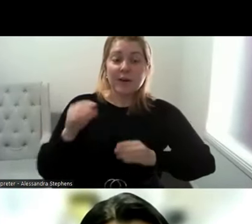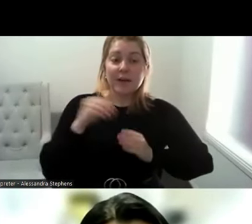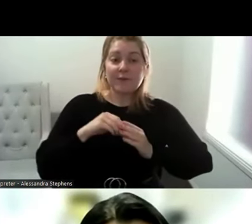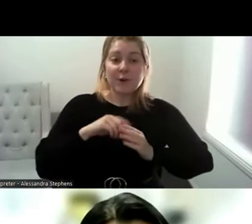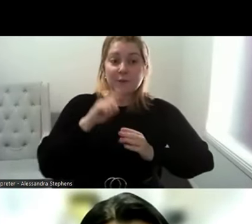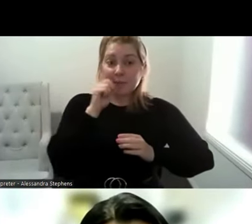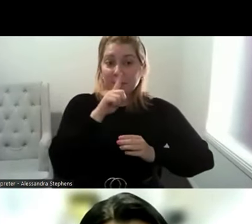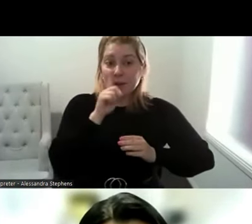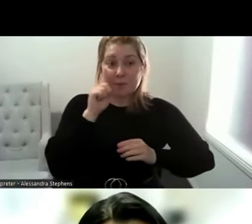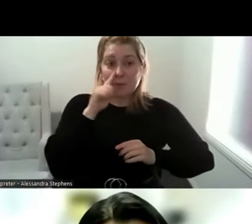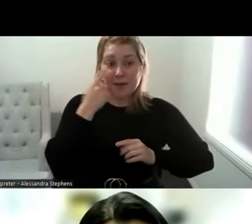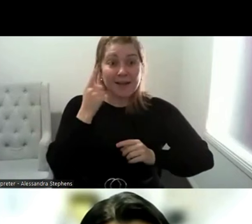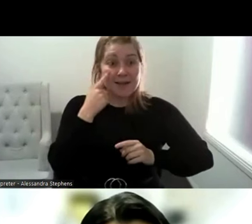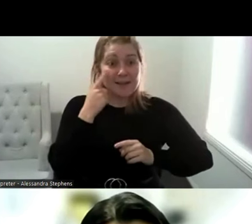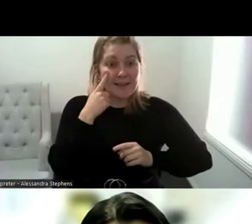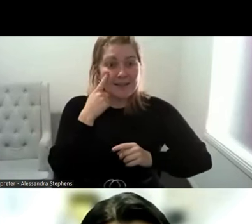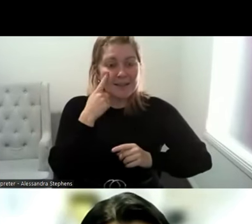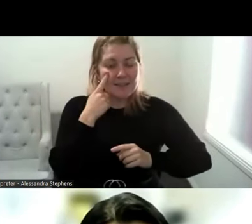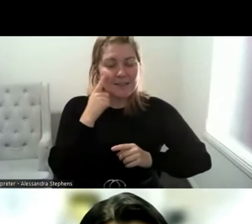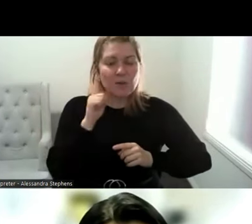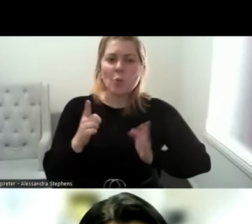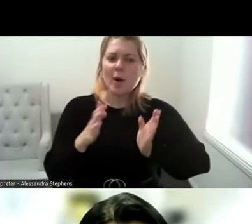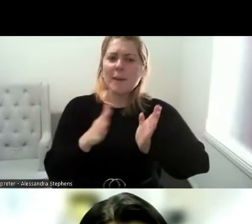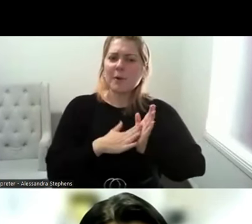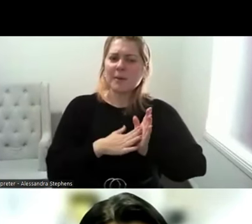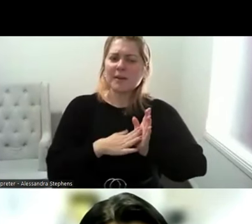I think we just take it moment to reflect on our experiences